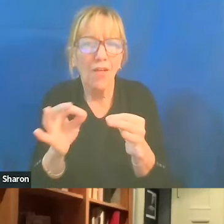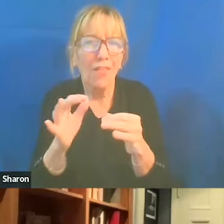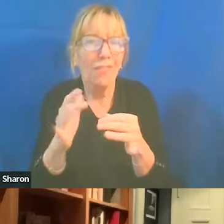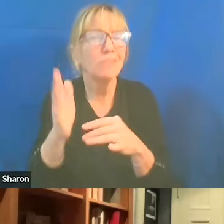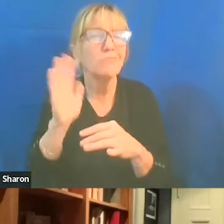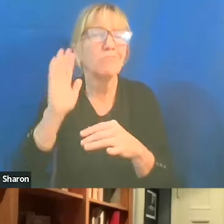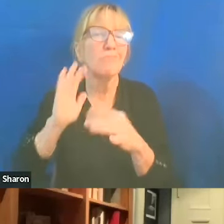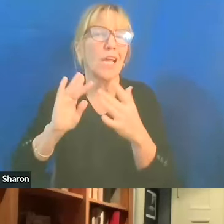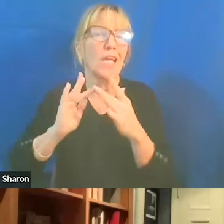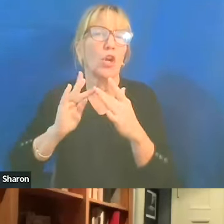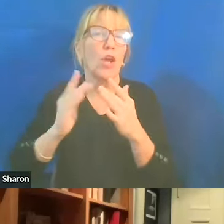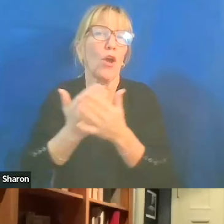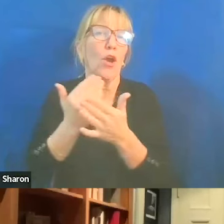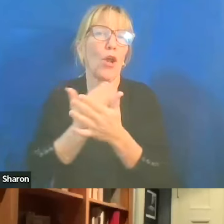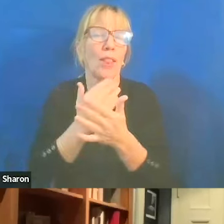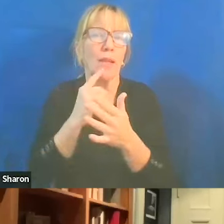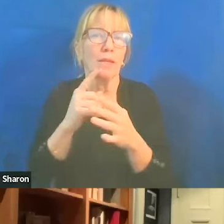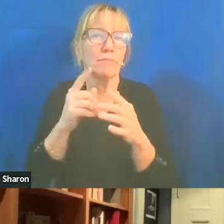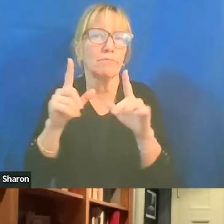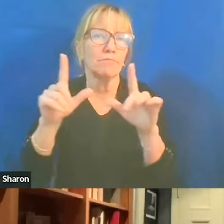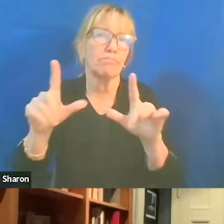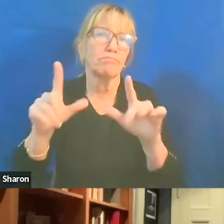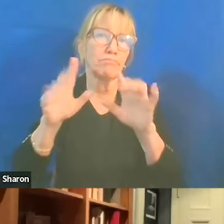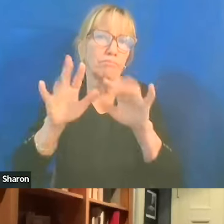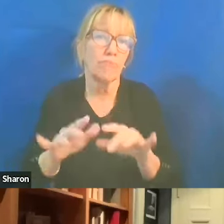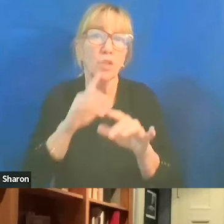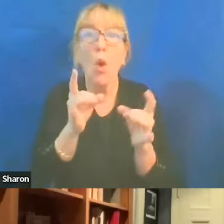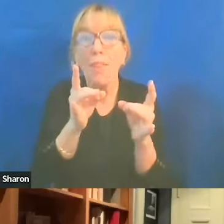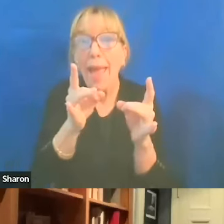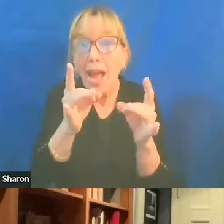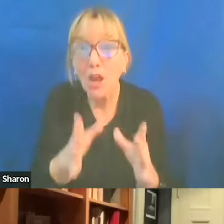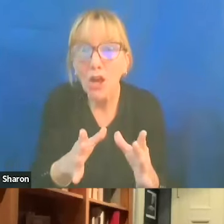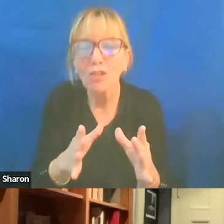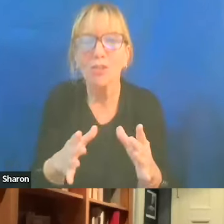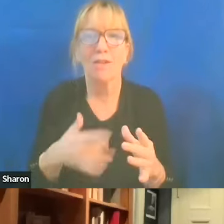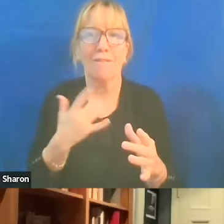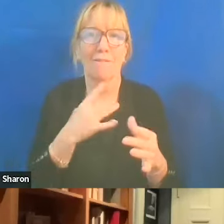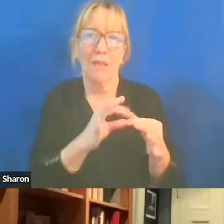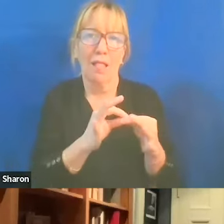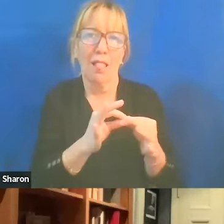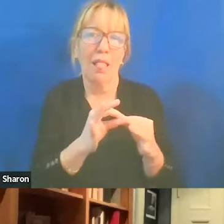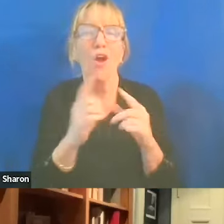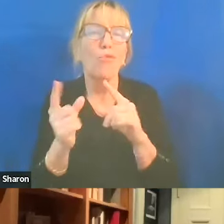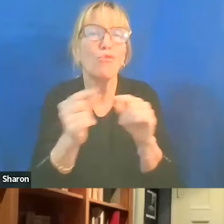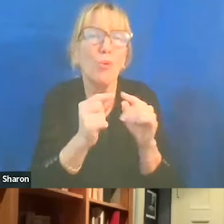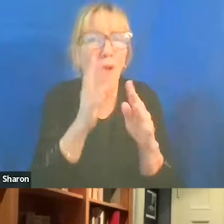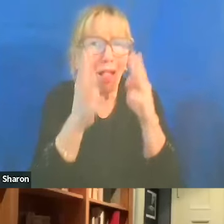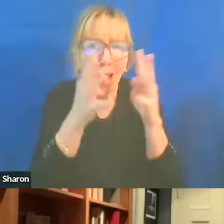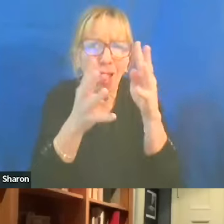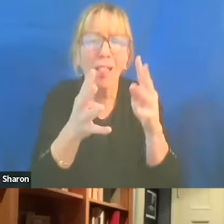So it gave the haters an opportunity to feel community, to spread rumors, to organize in a way